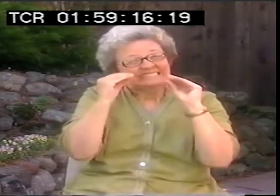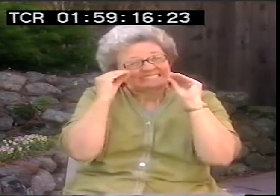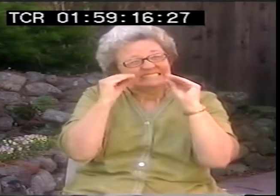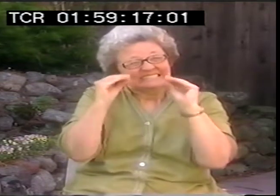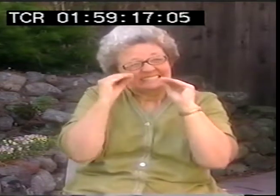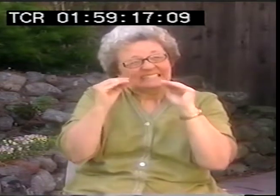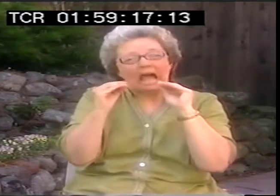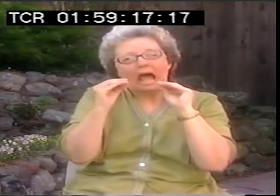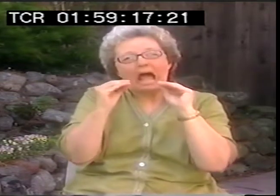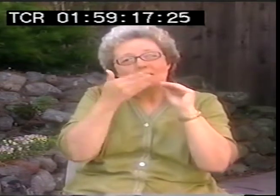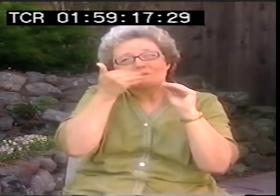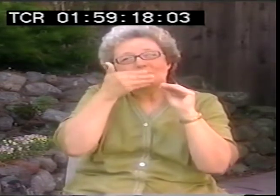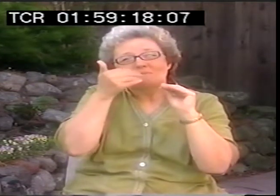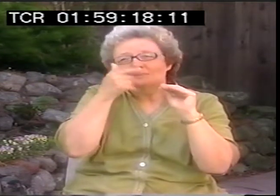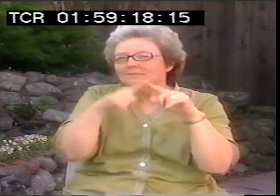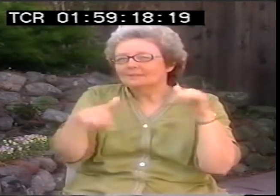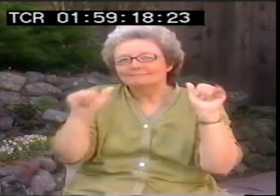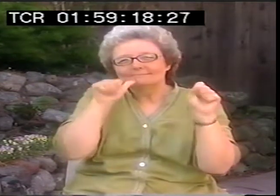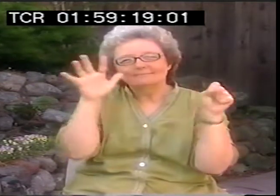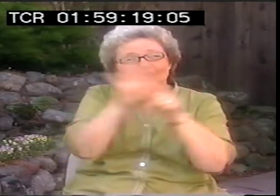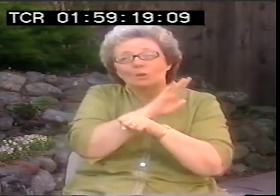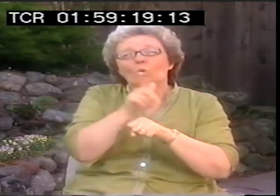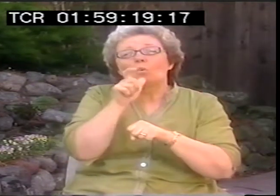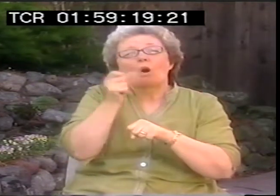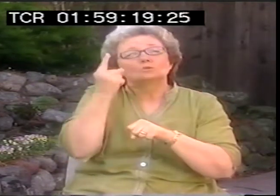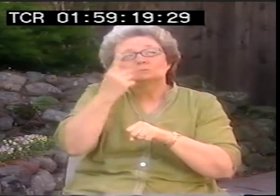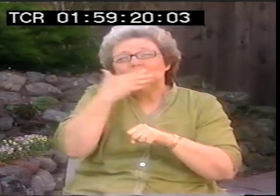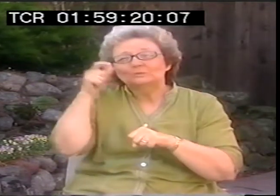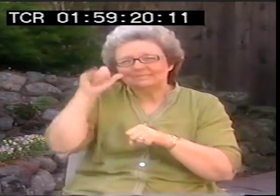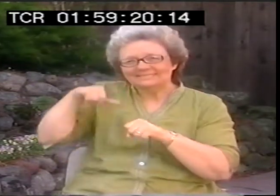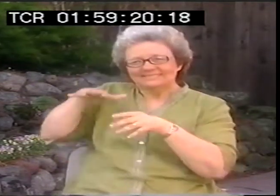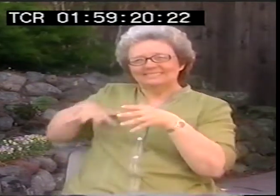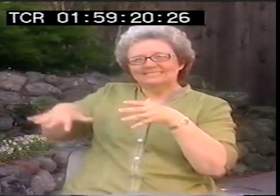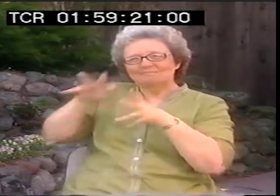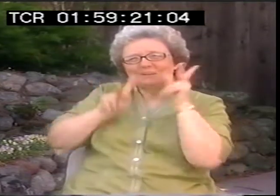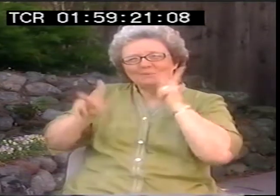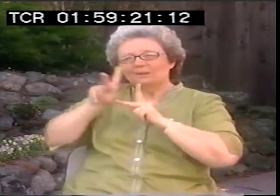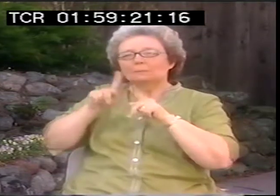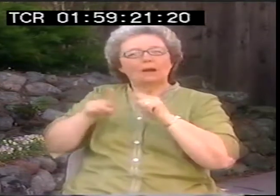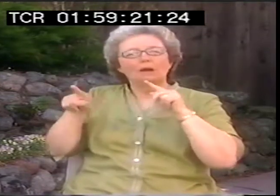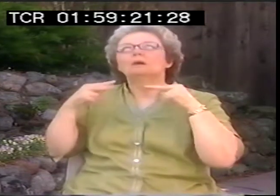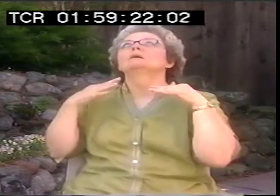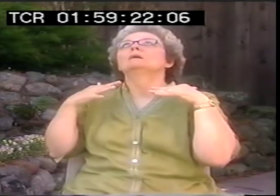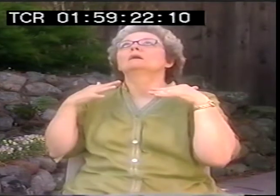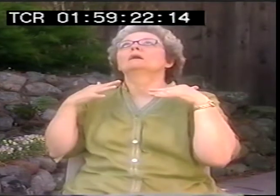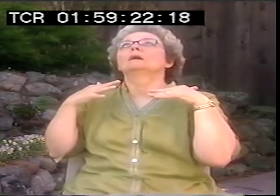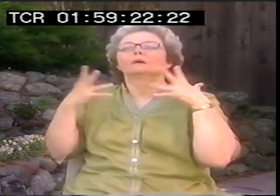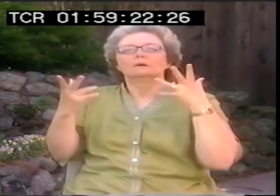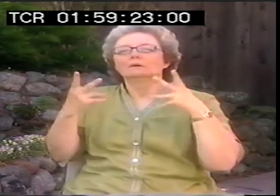is extremely limited. I've worked my whole life trying to teach them so they have a better understanding, which they never completely get.